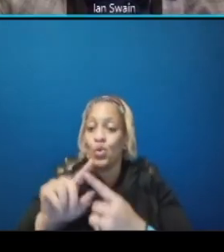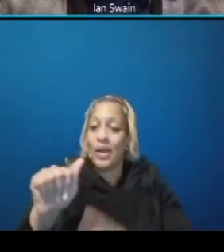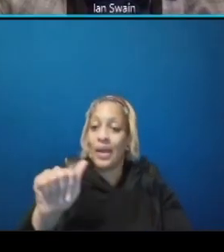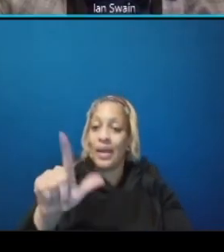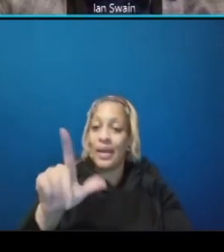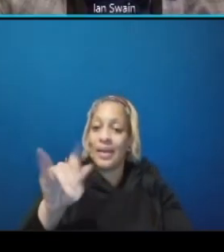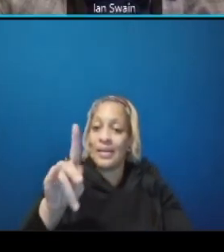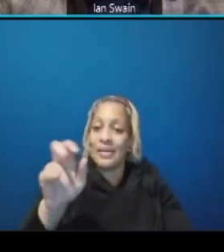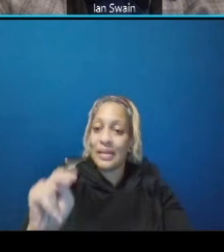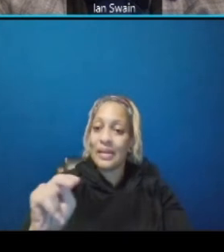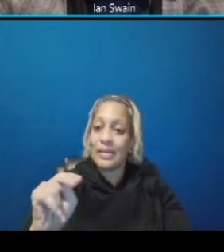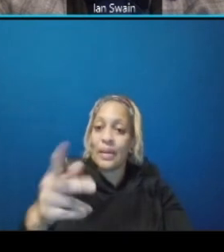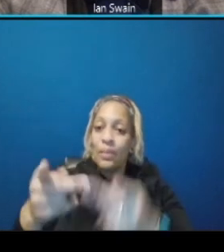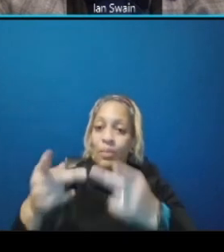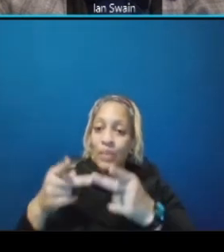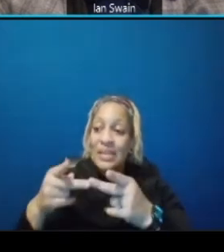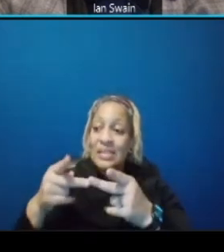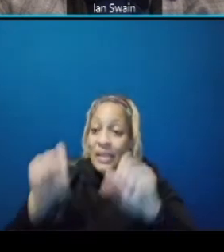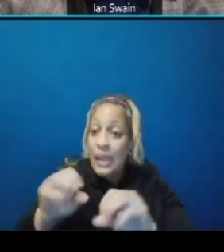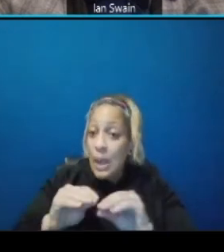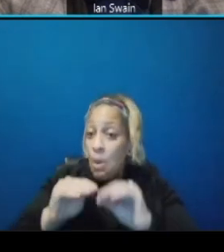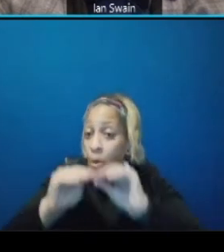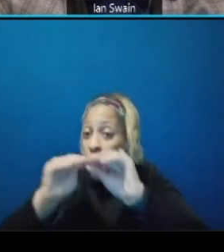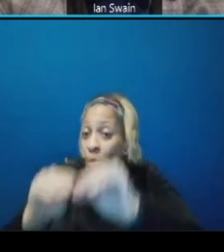moved further south to reduce traffic through river terrace